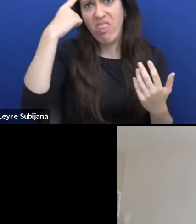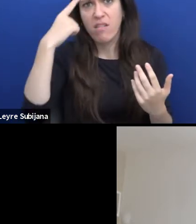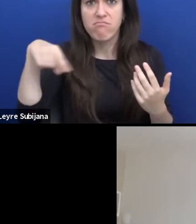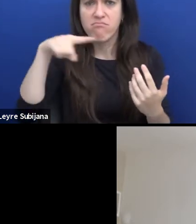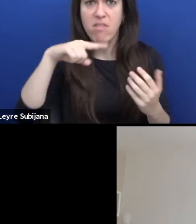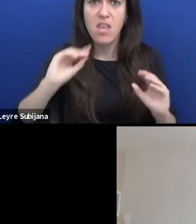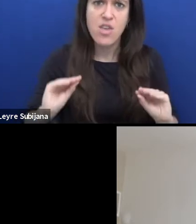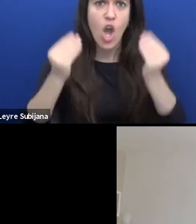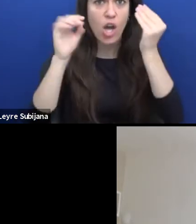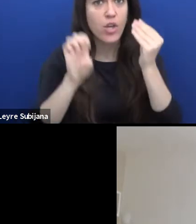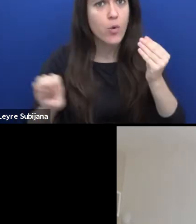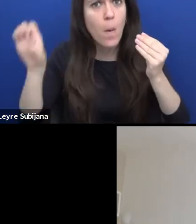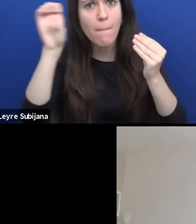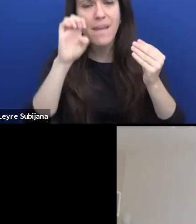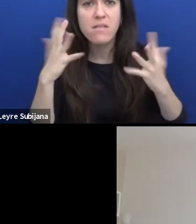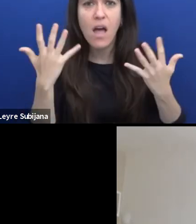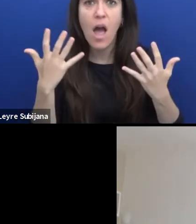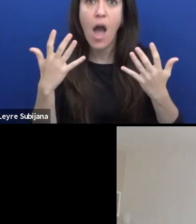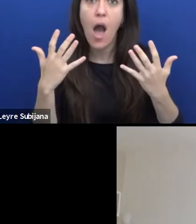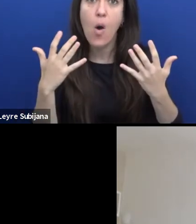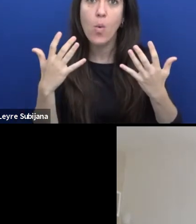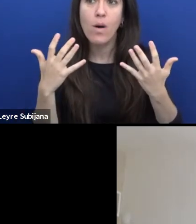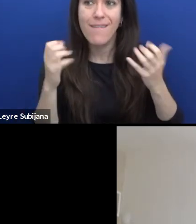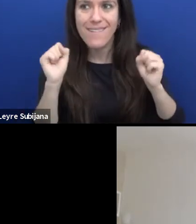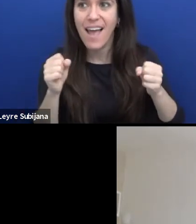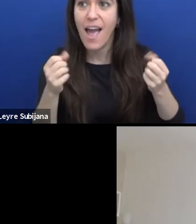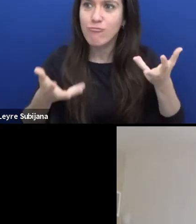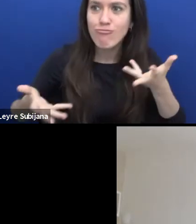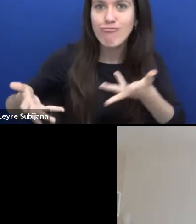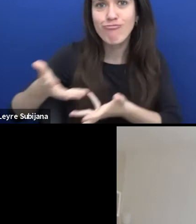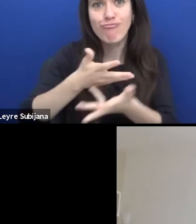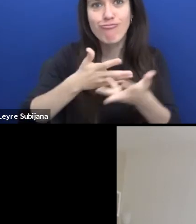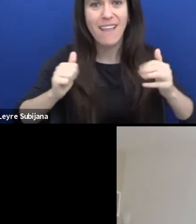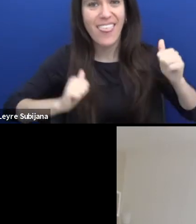how can interactive playful theatre pieces